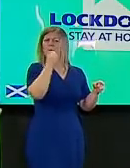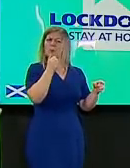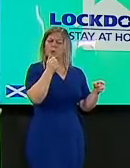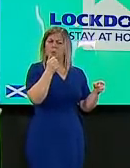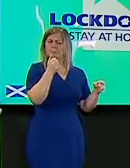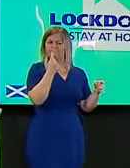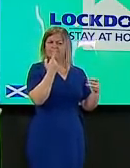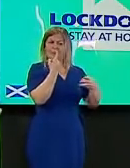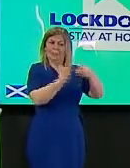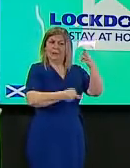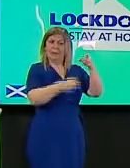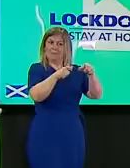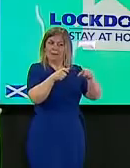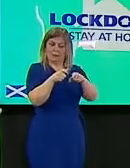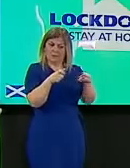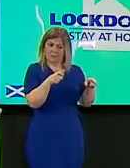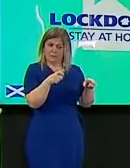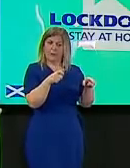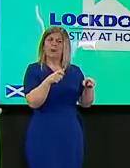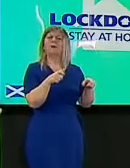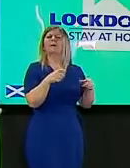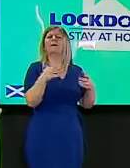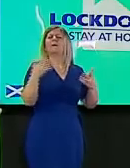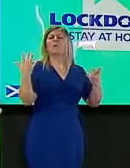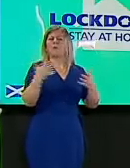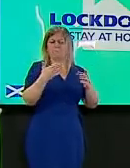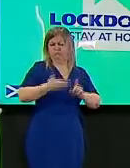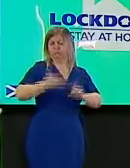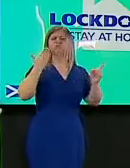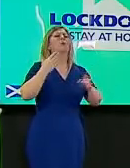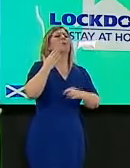did they first test positive for the virus what date was that